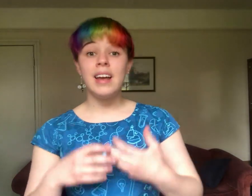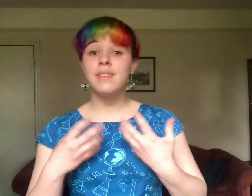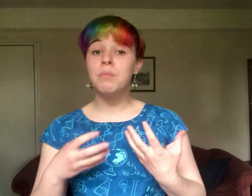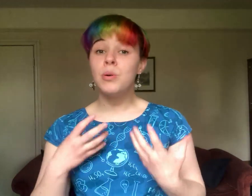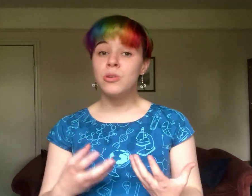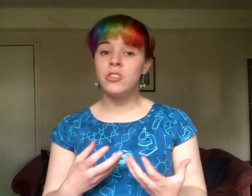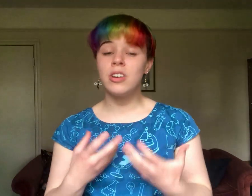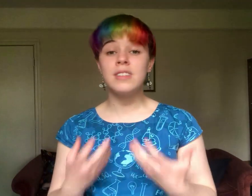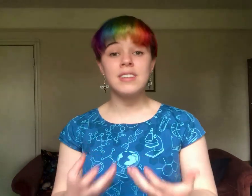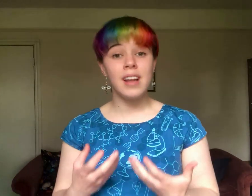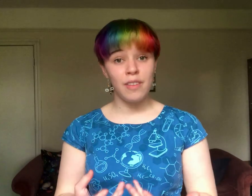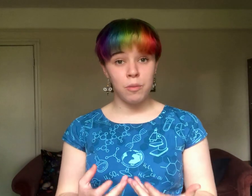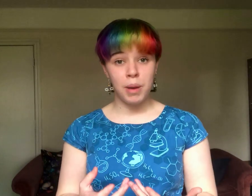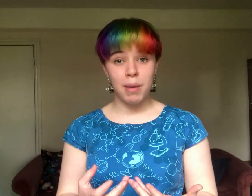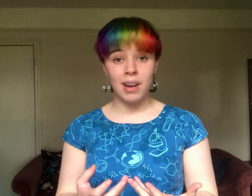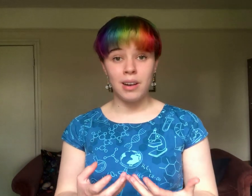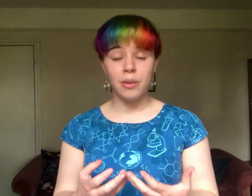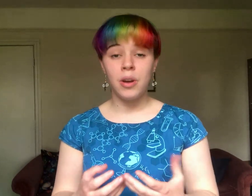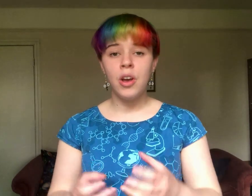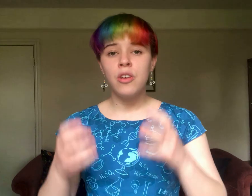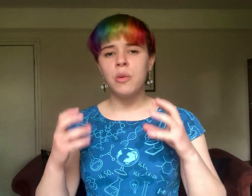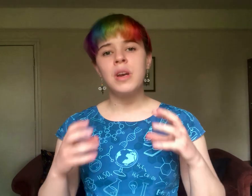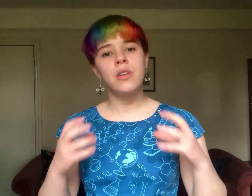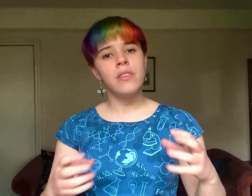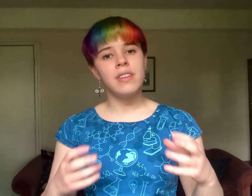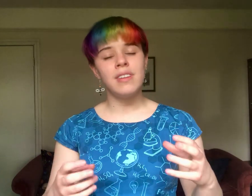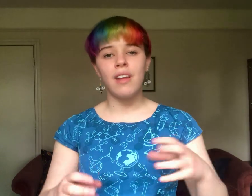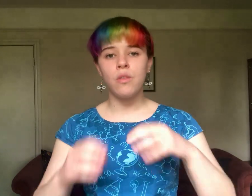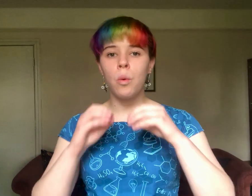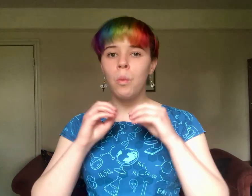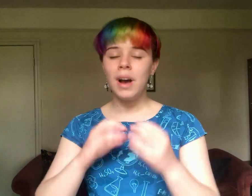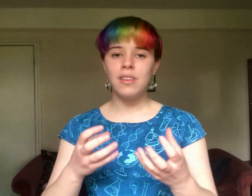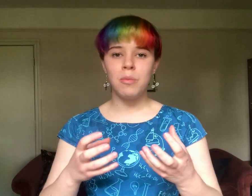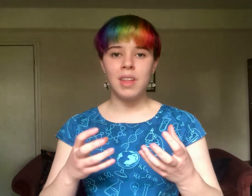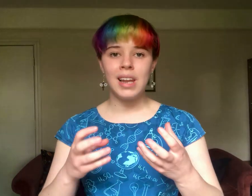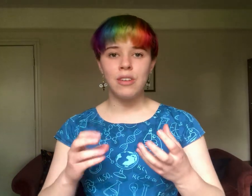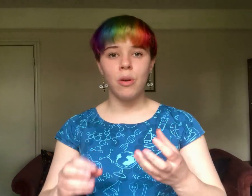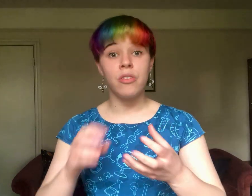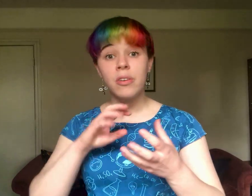It's important to understand this beam halo so we can understand why some of the electrons are